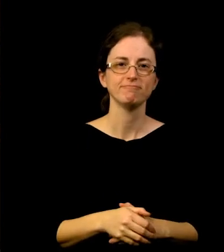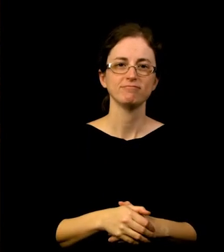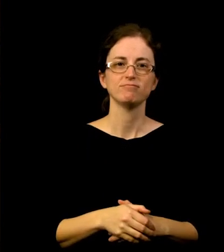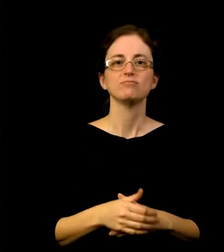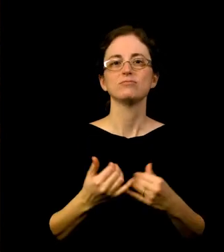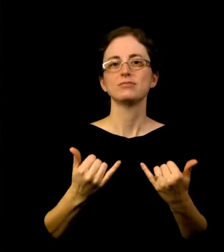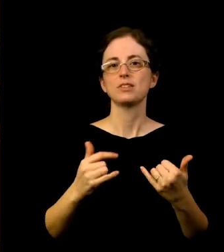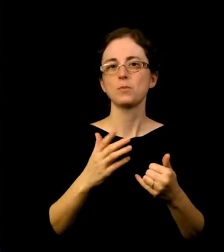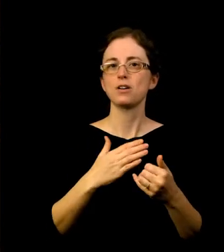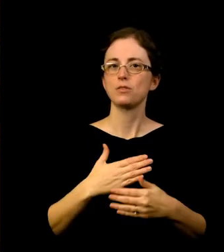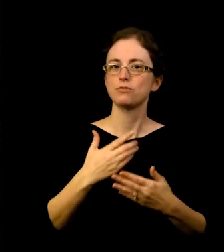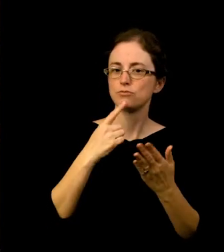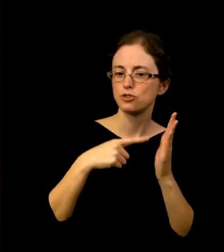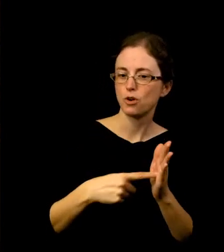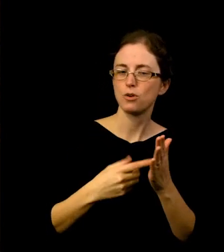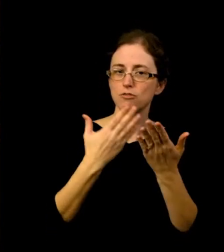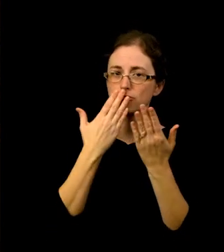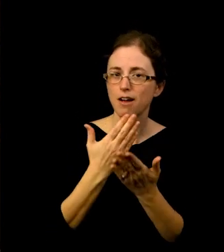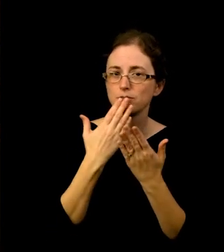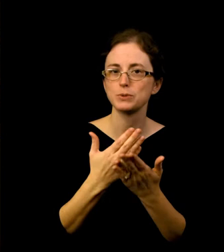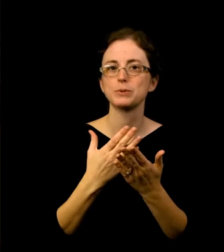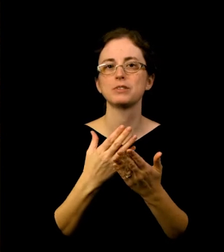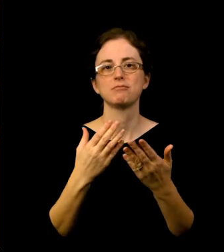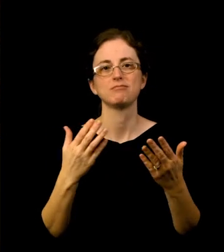by asking our members and wider community to join in #GivingTuesday.